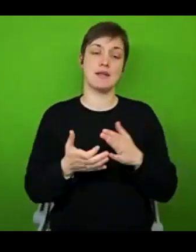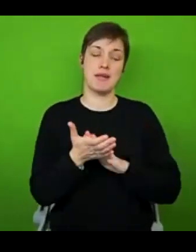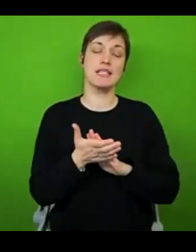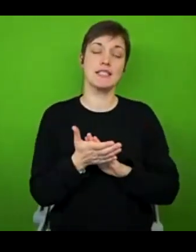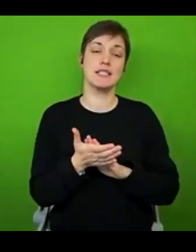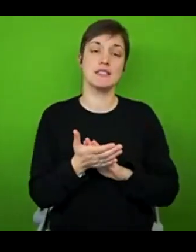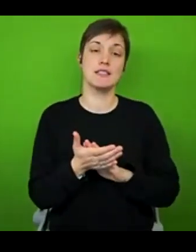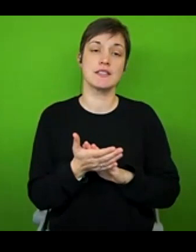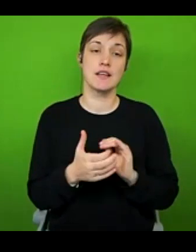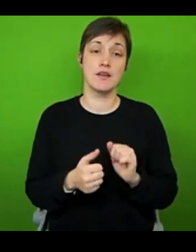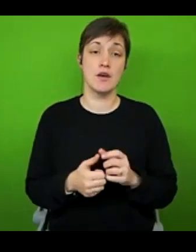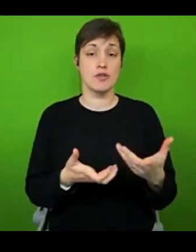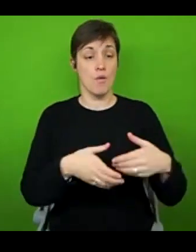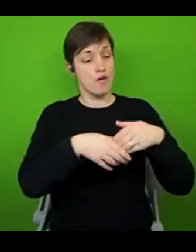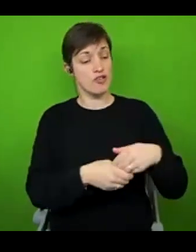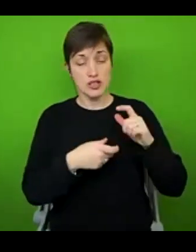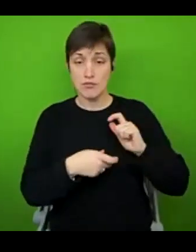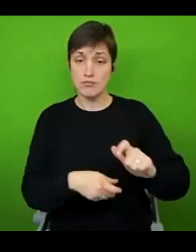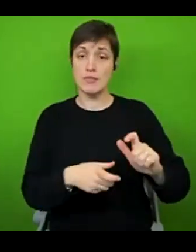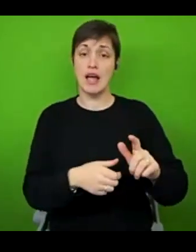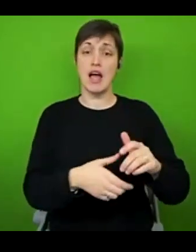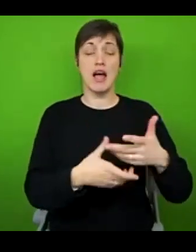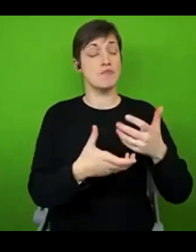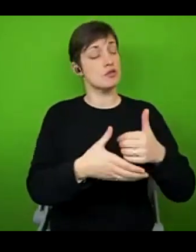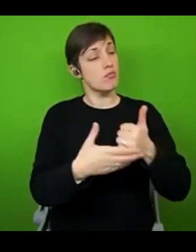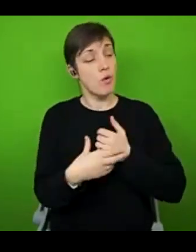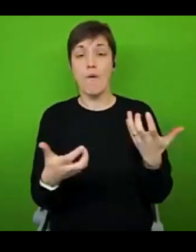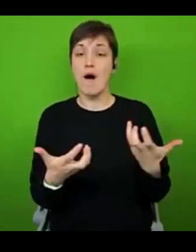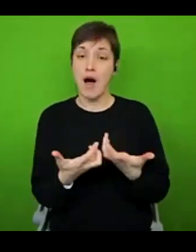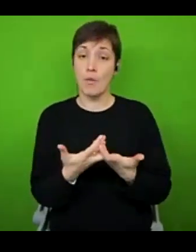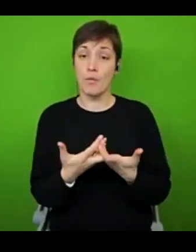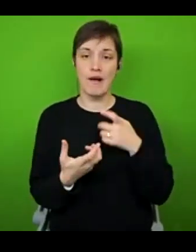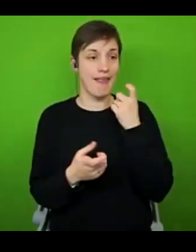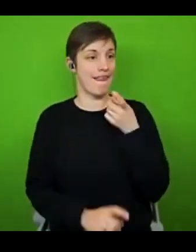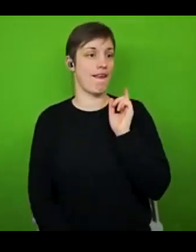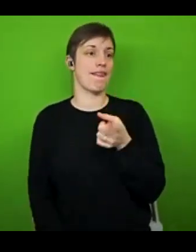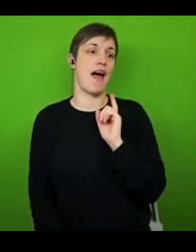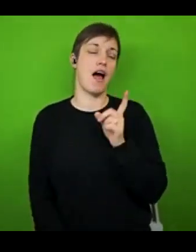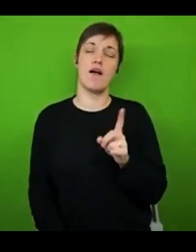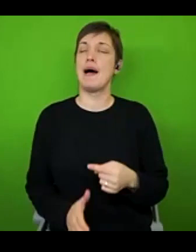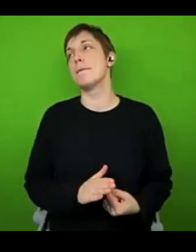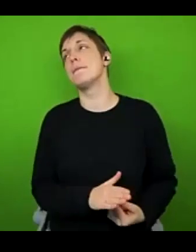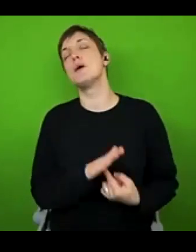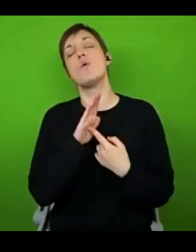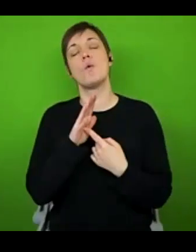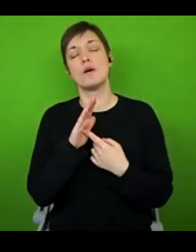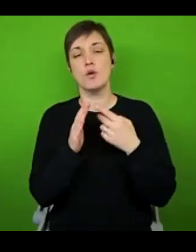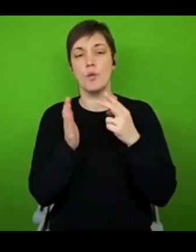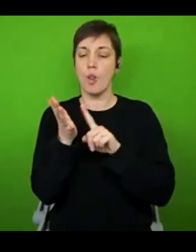it means for the friendship and what their friend can do to support them, which I think is such a great idea. So The LUNA Project worth having a look at them.